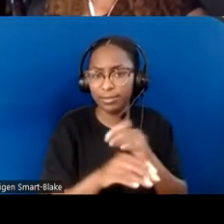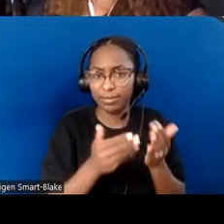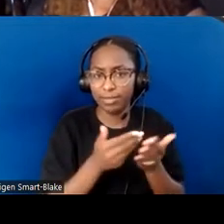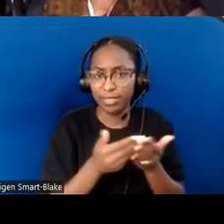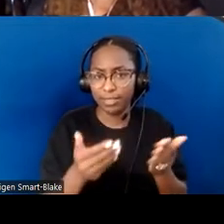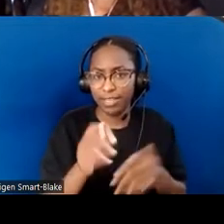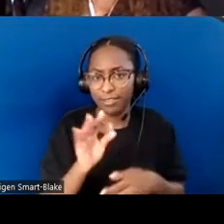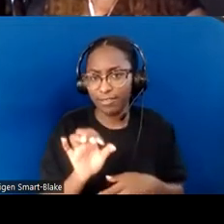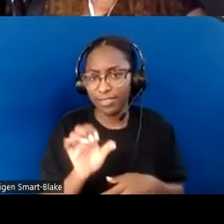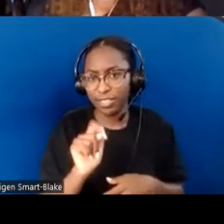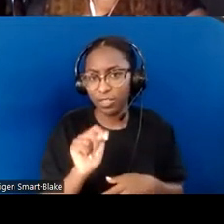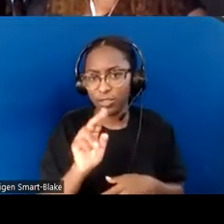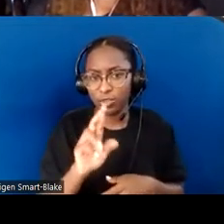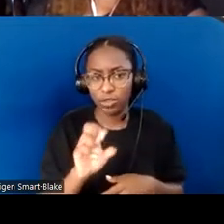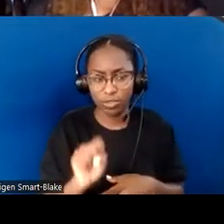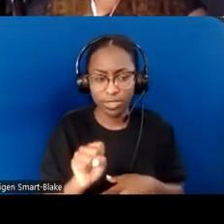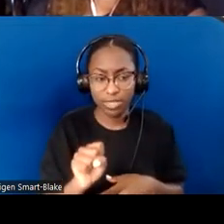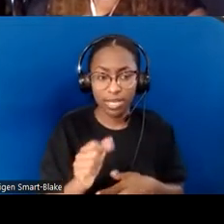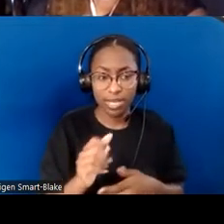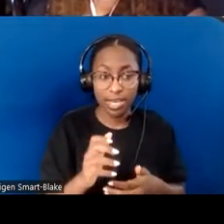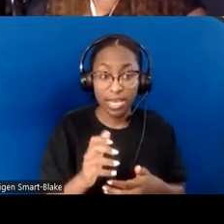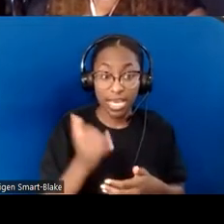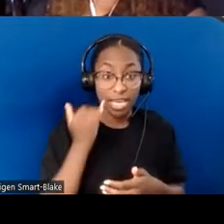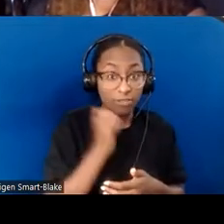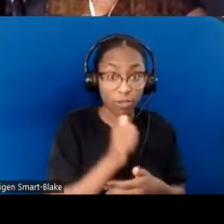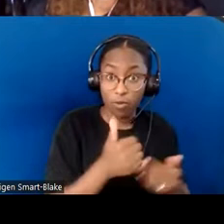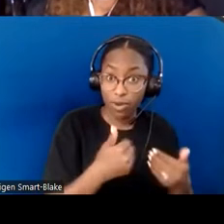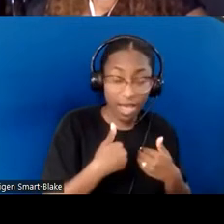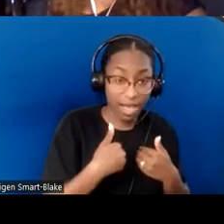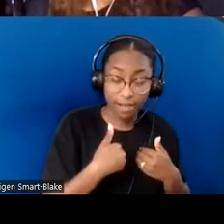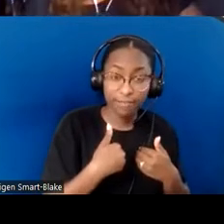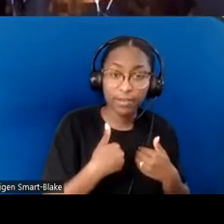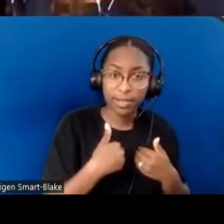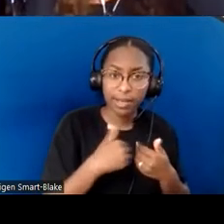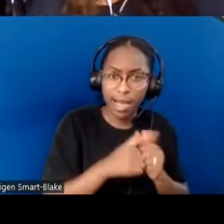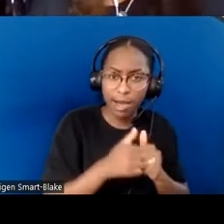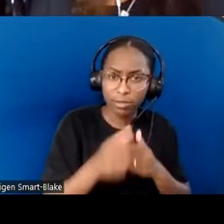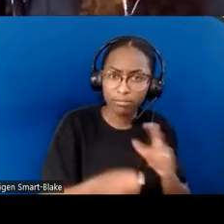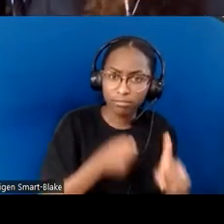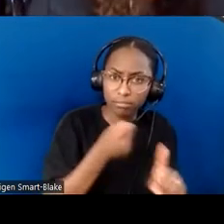If we do have them, how does that empower and enable people? What I'm challenging you to do as you're doing your audits